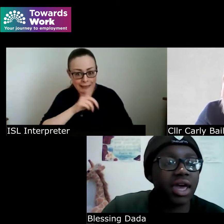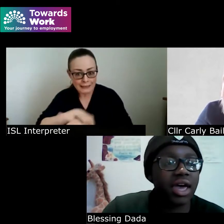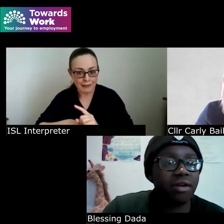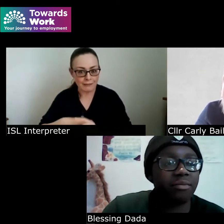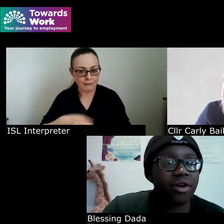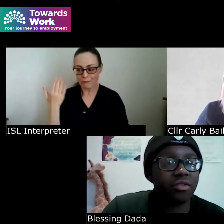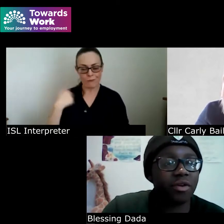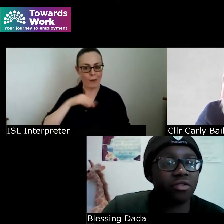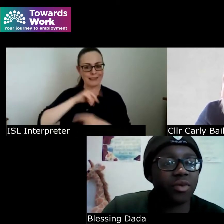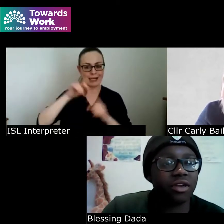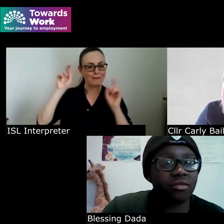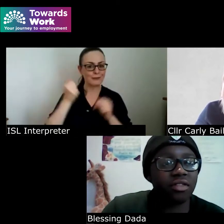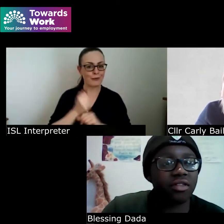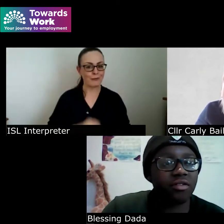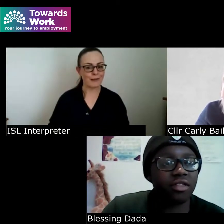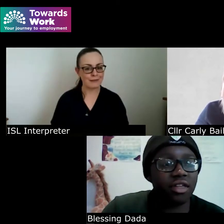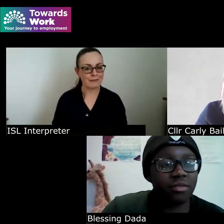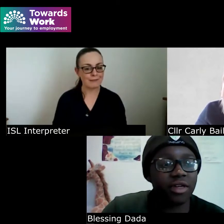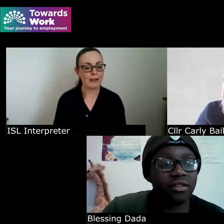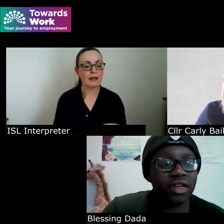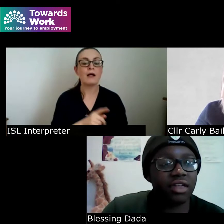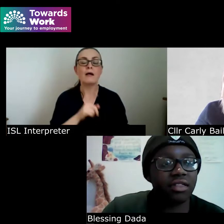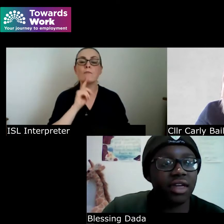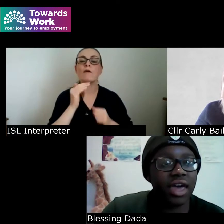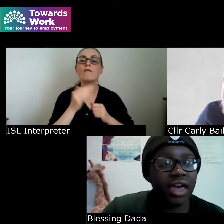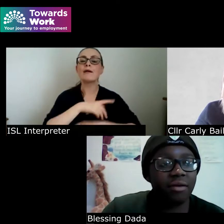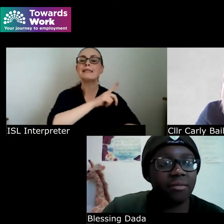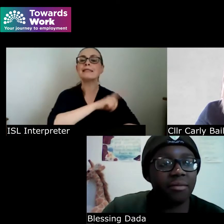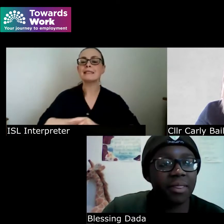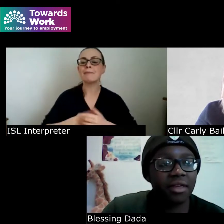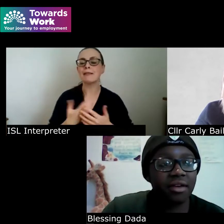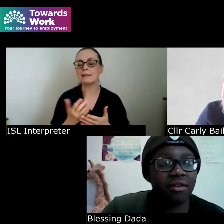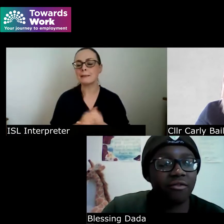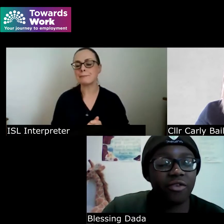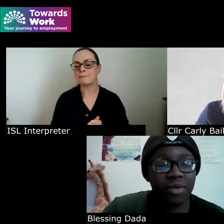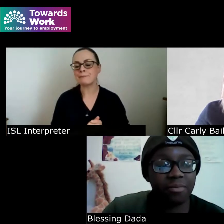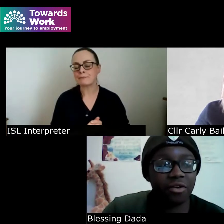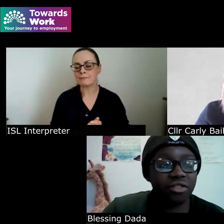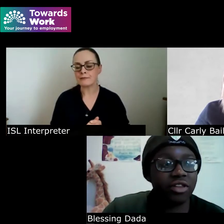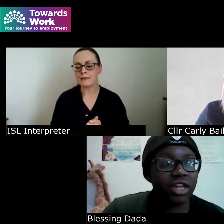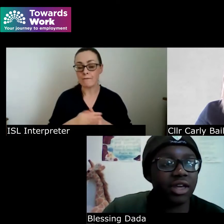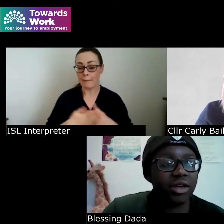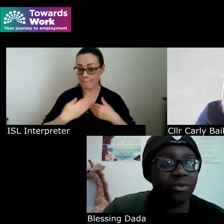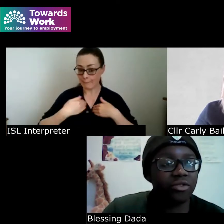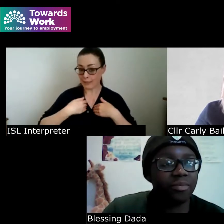and but I suppose when it comes to those disabilities and for me personally it would be